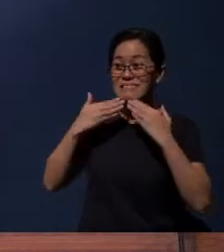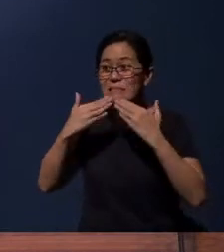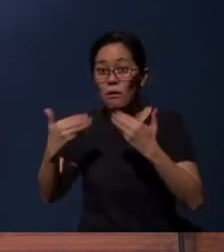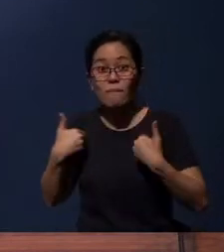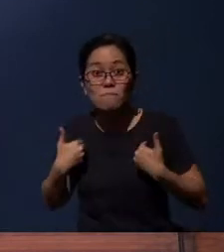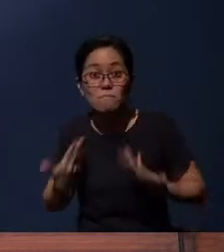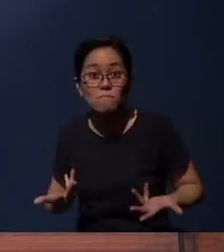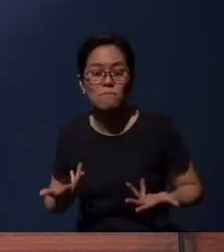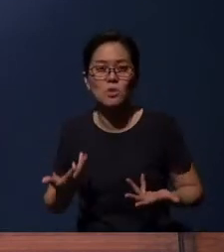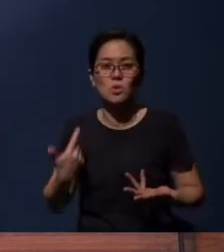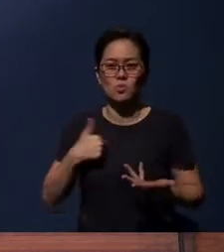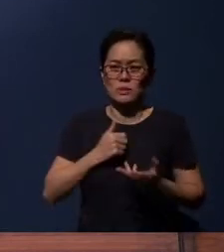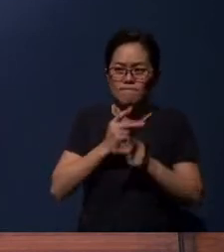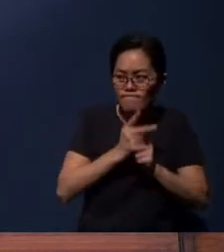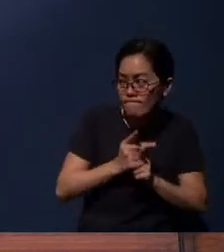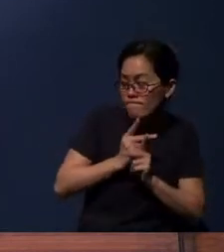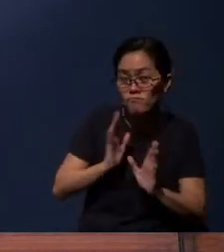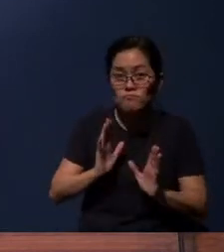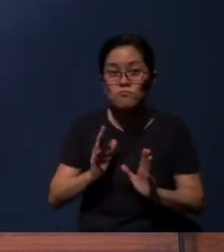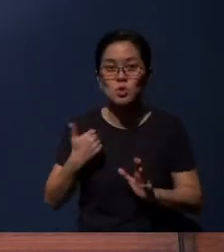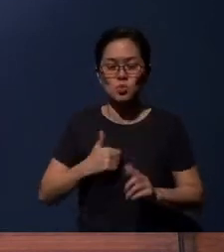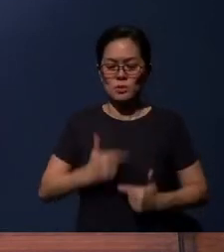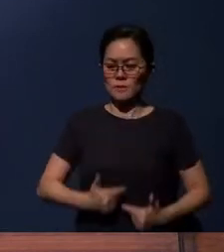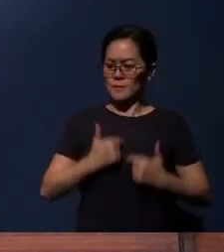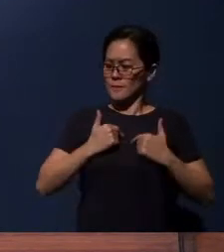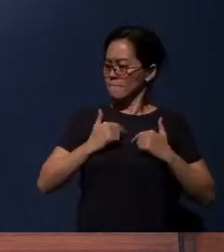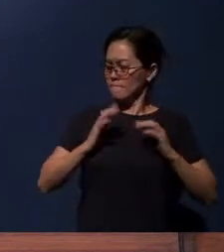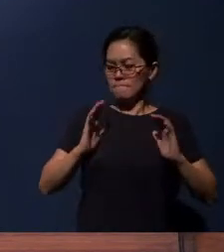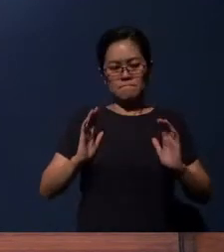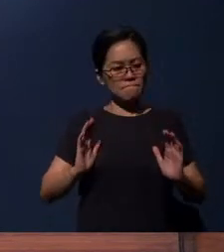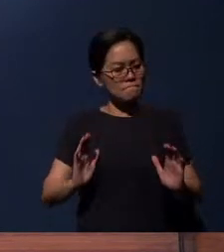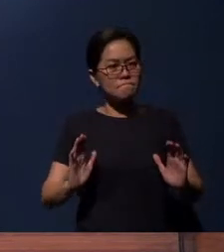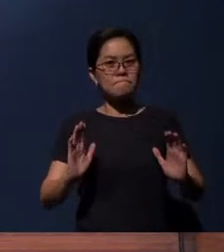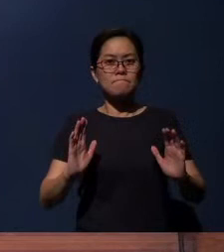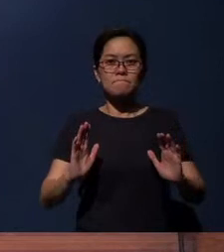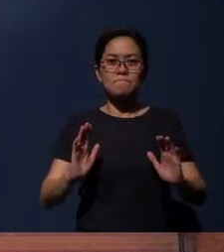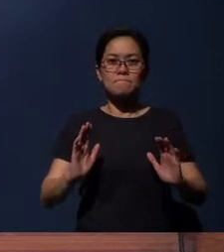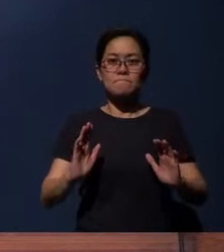Have we been careful that we live our lives under the influence,